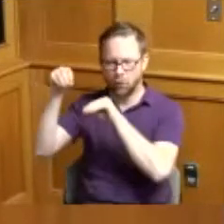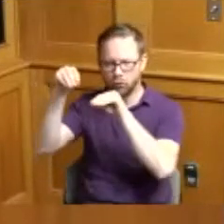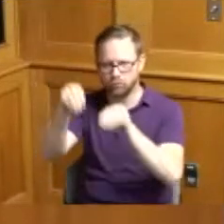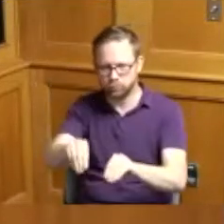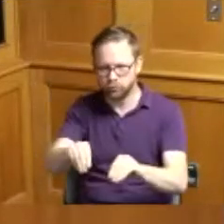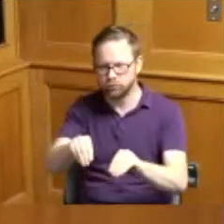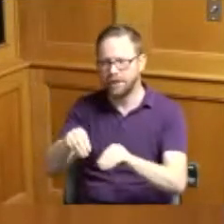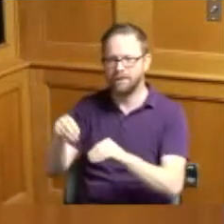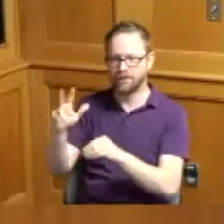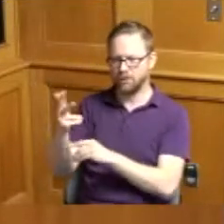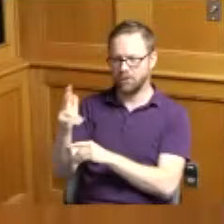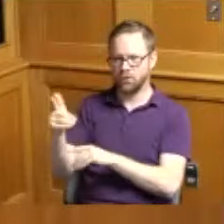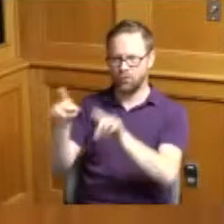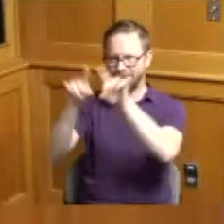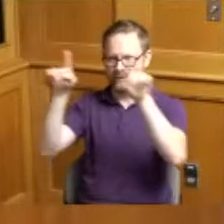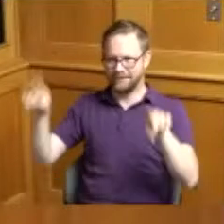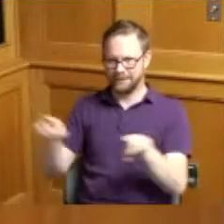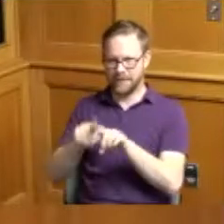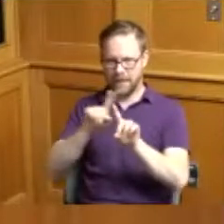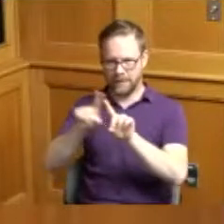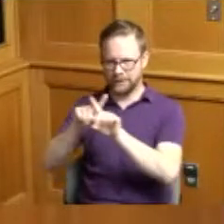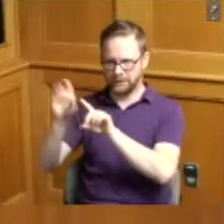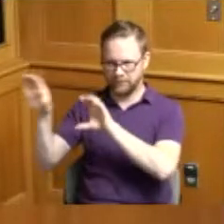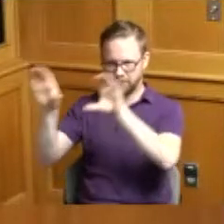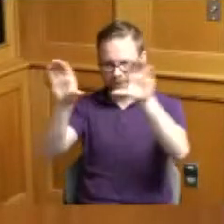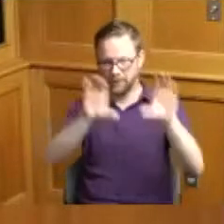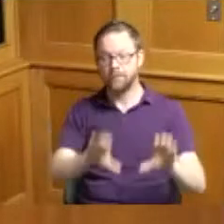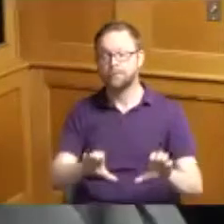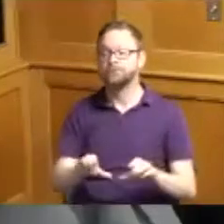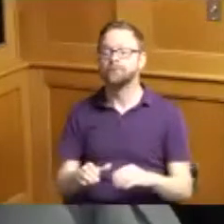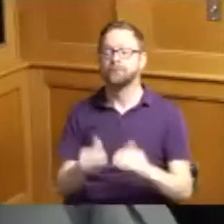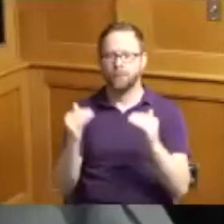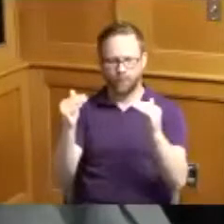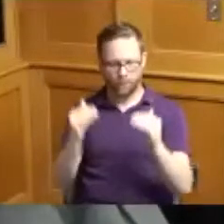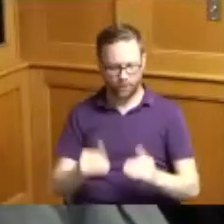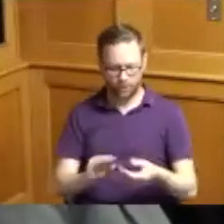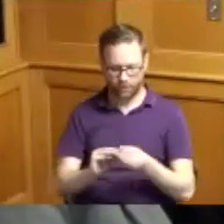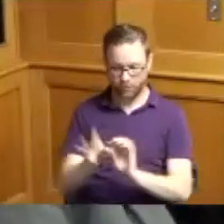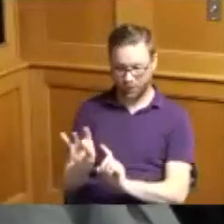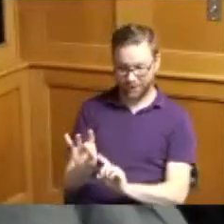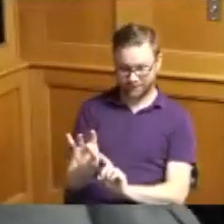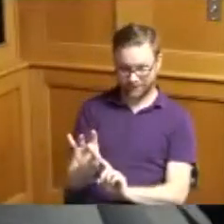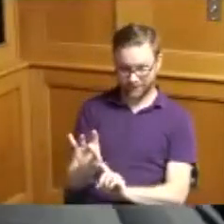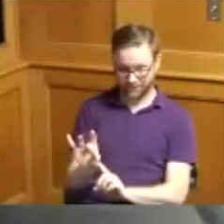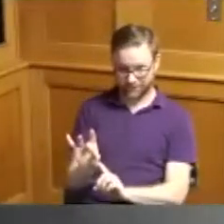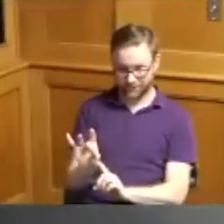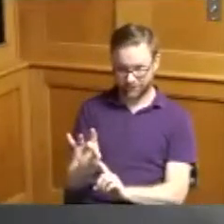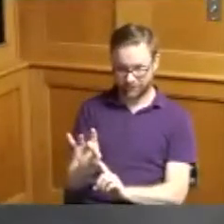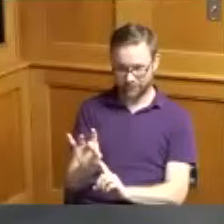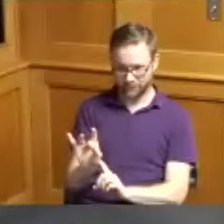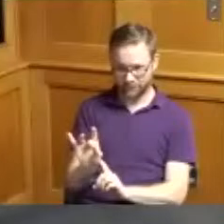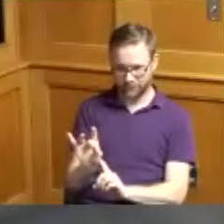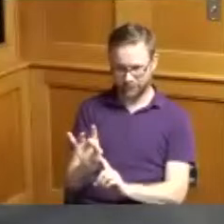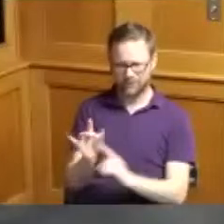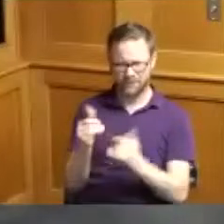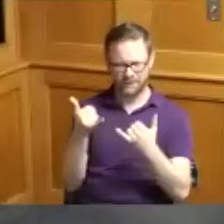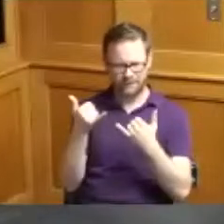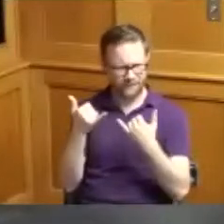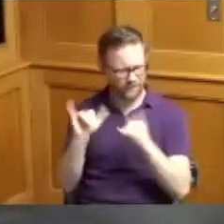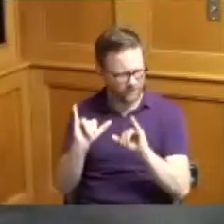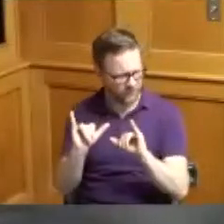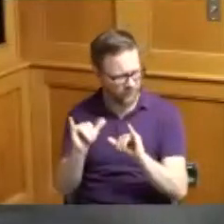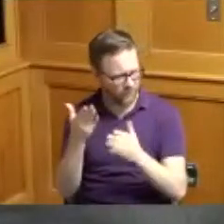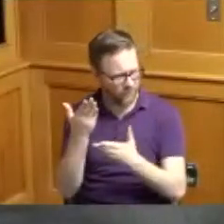signage and then item number eight is still on the calendar right that's the budget adjustment